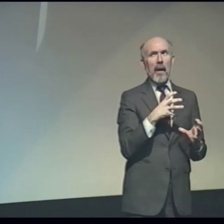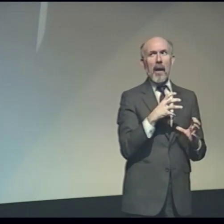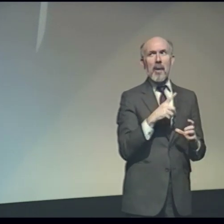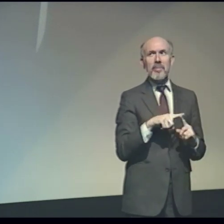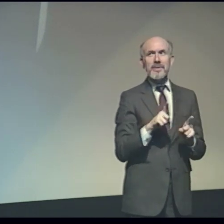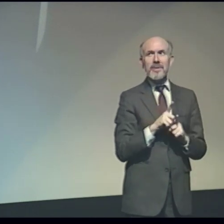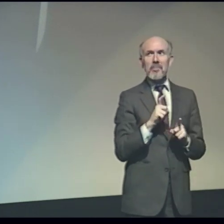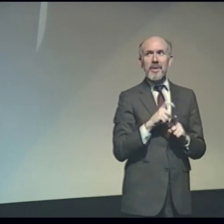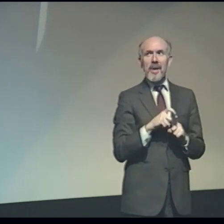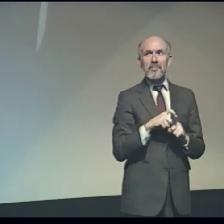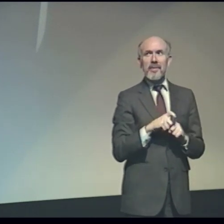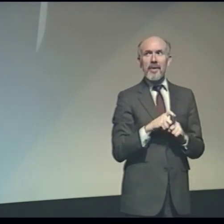But at the same time...